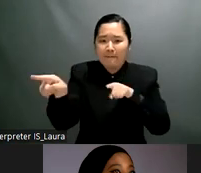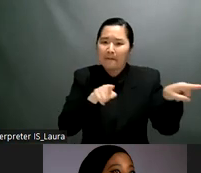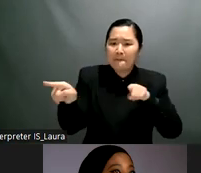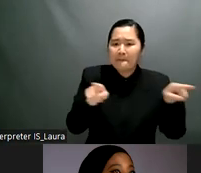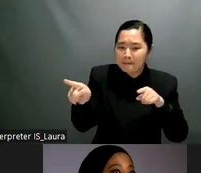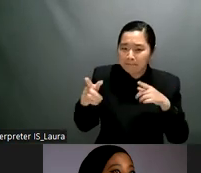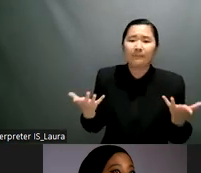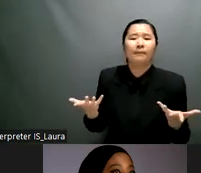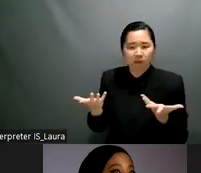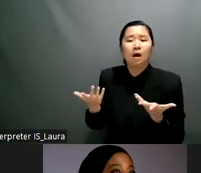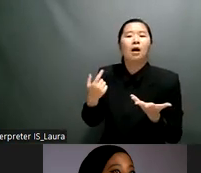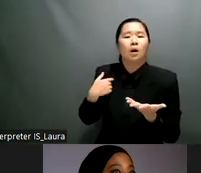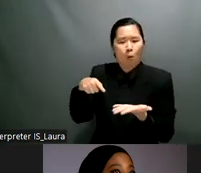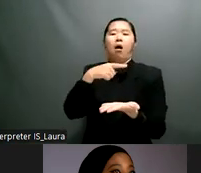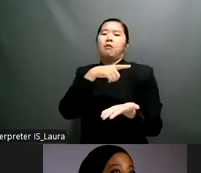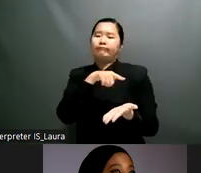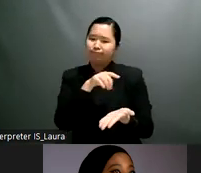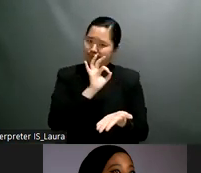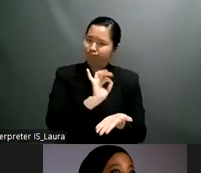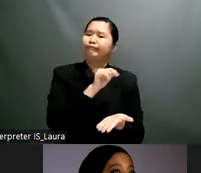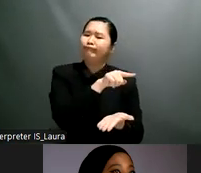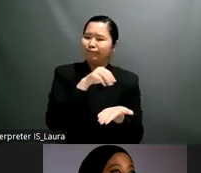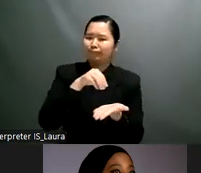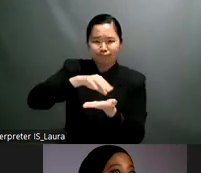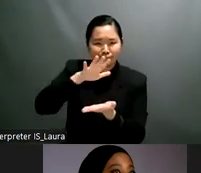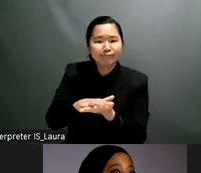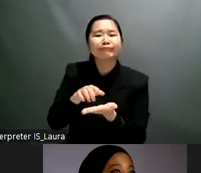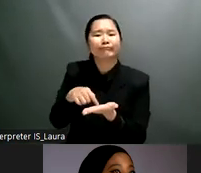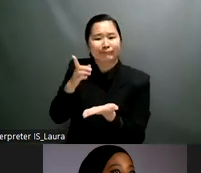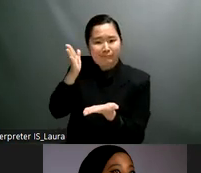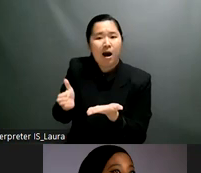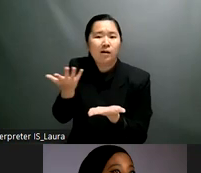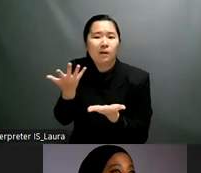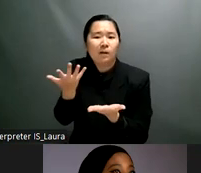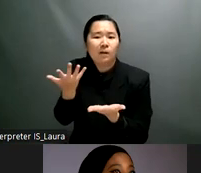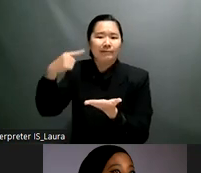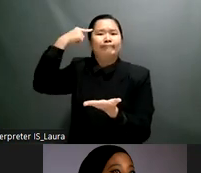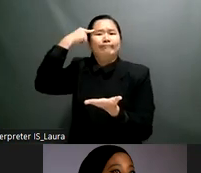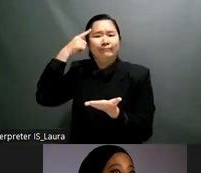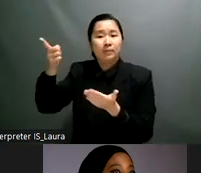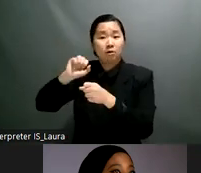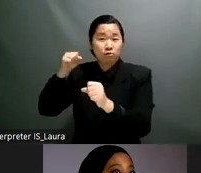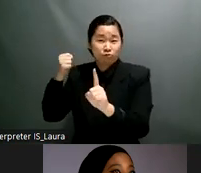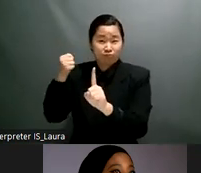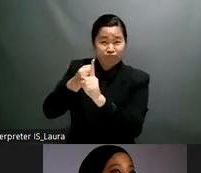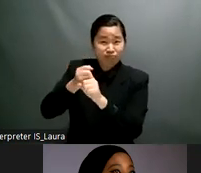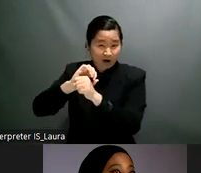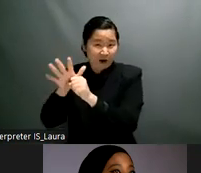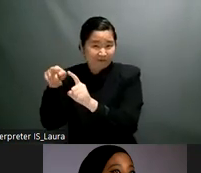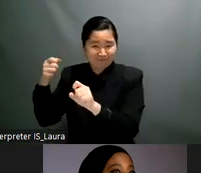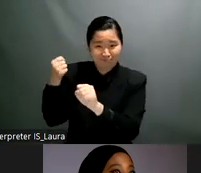very inclusive institutions where they guarantee a good quality of life and freedom to choose so they